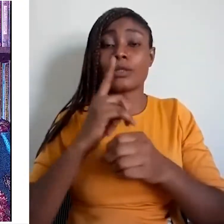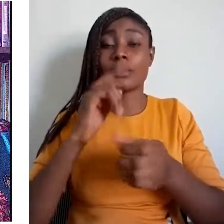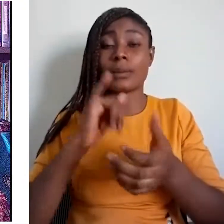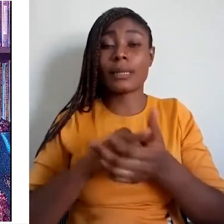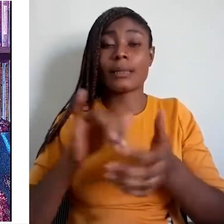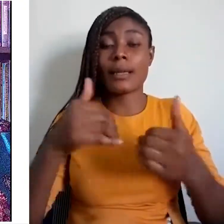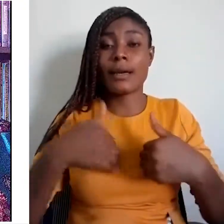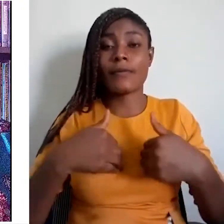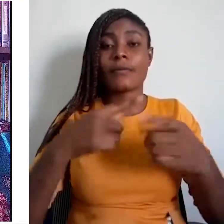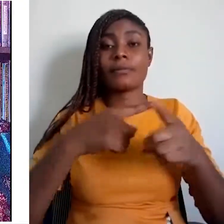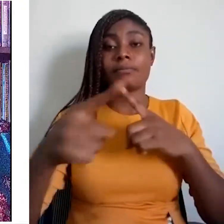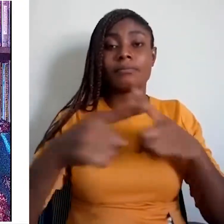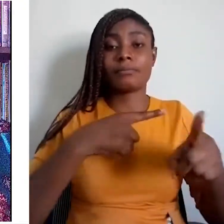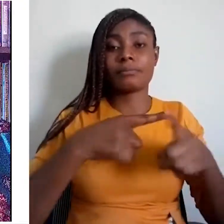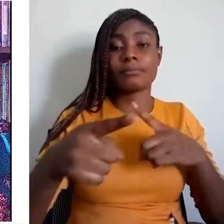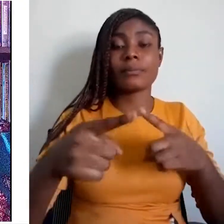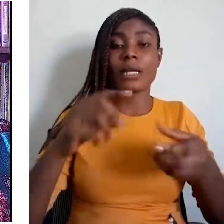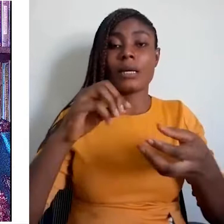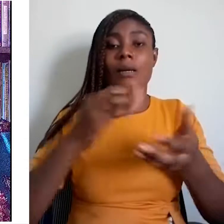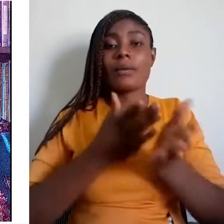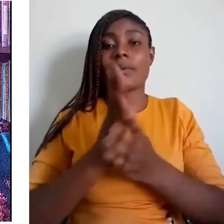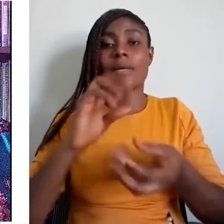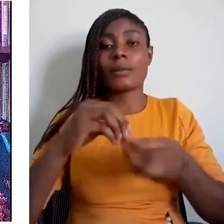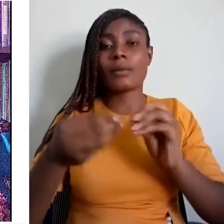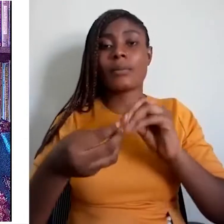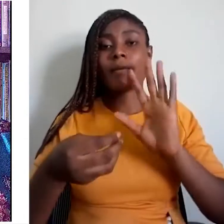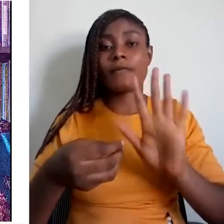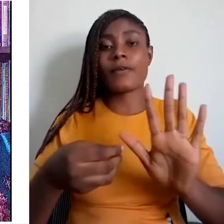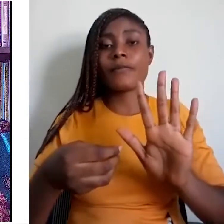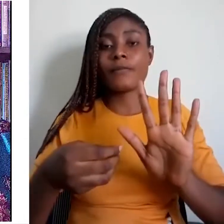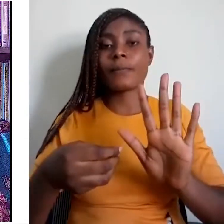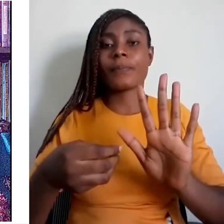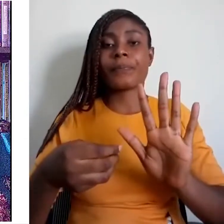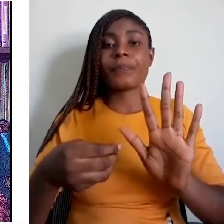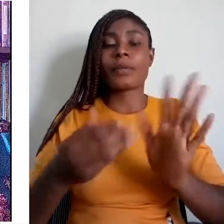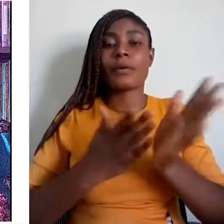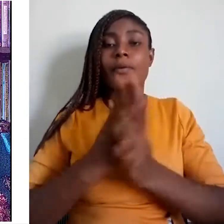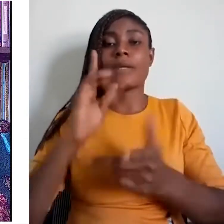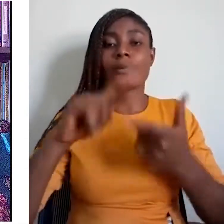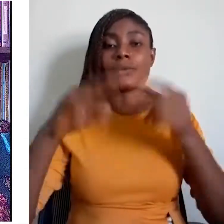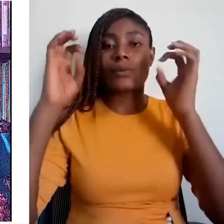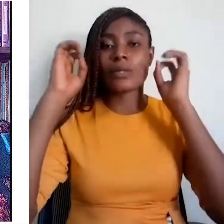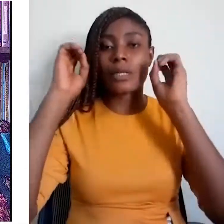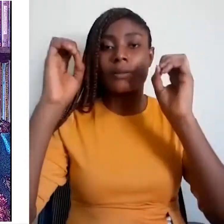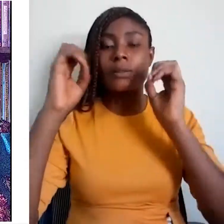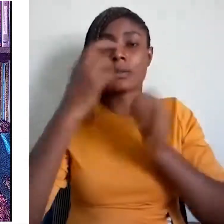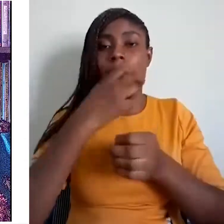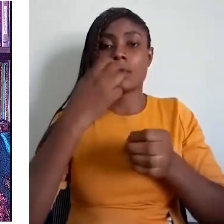Right to protection Speakers of indigenous languages have the right to protection.